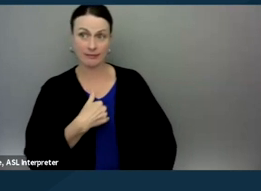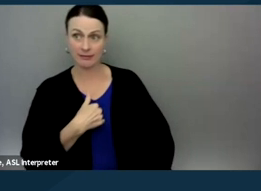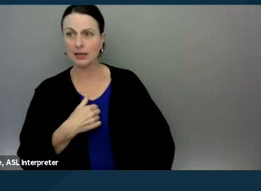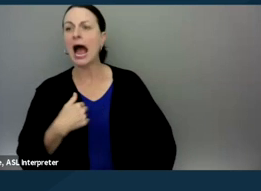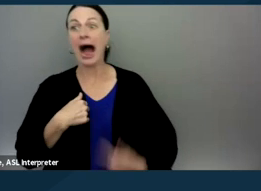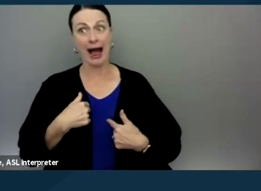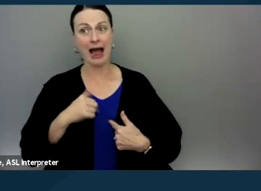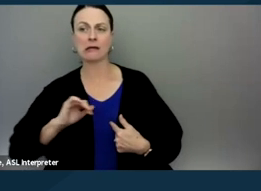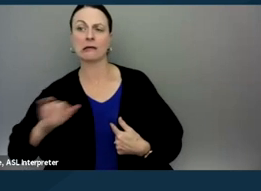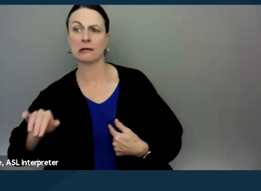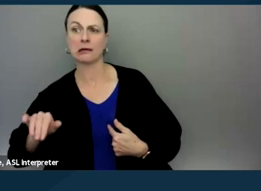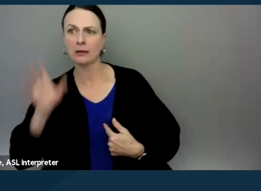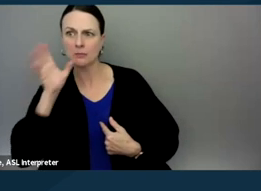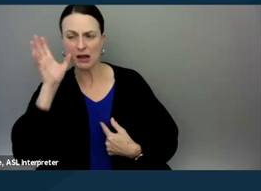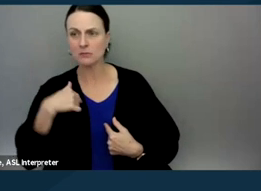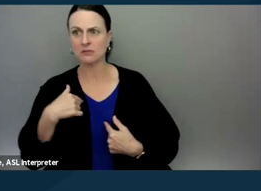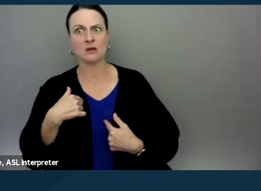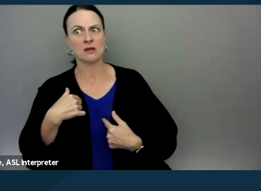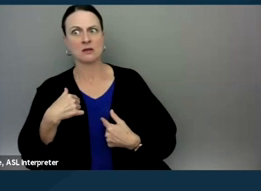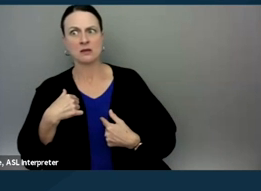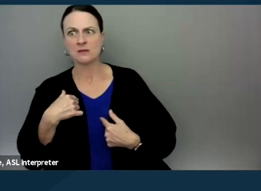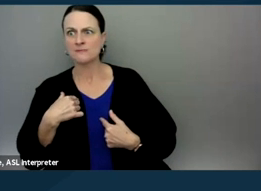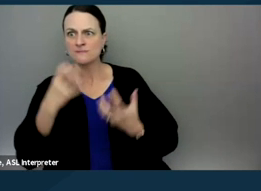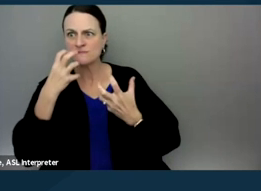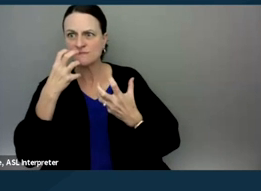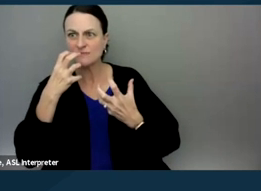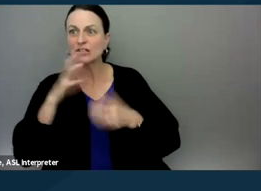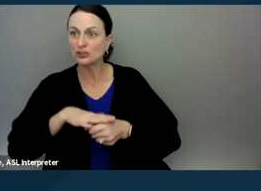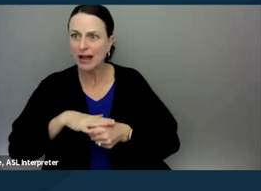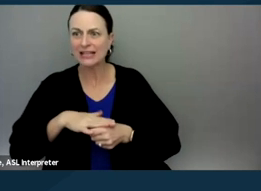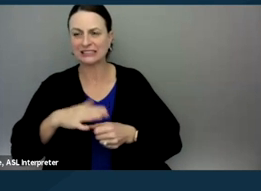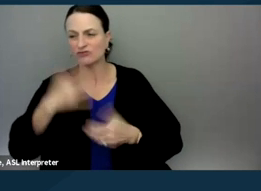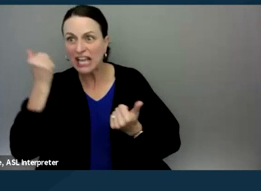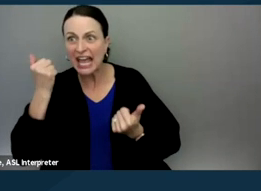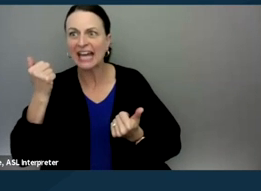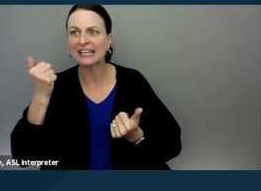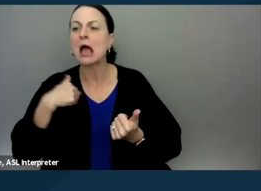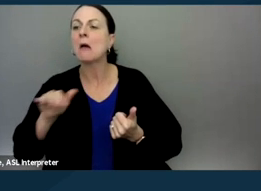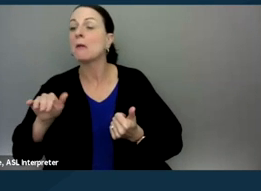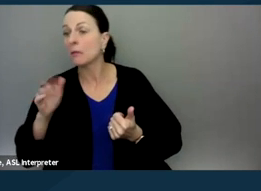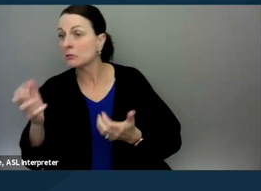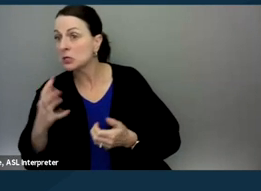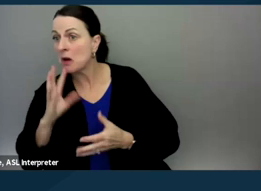who often in those moments kind of is stressed and can forget, you know, "Do you wanna talk about,